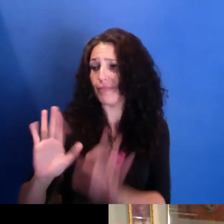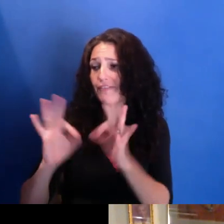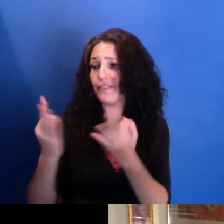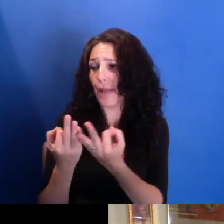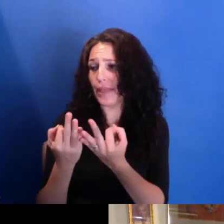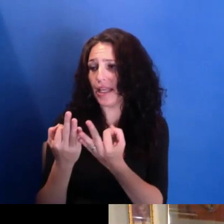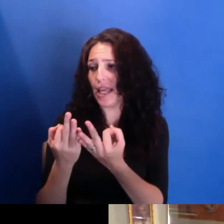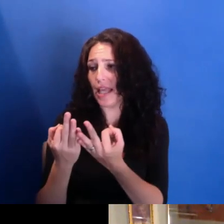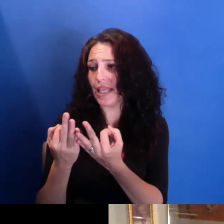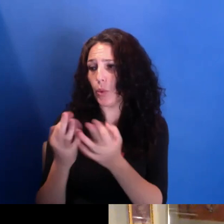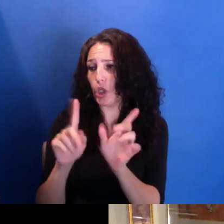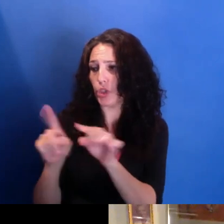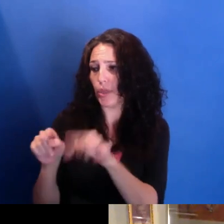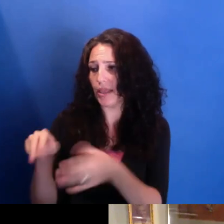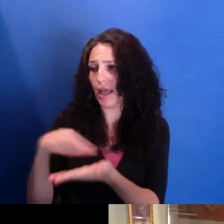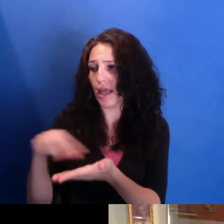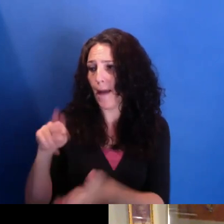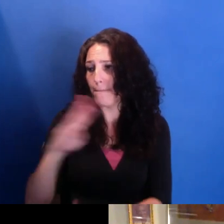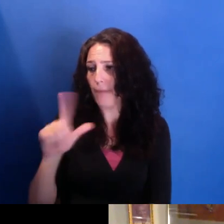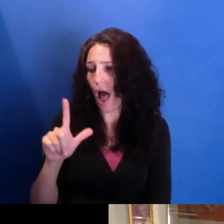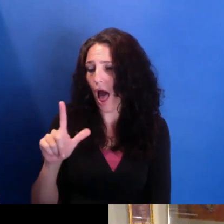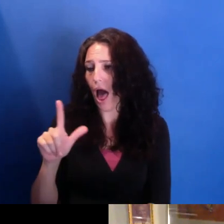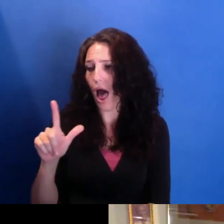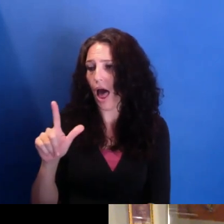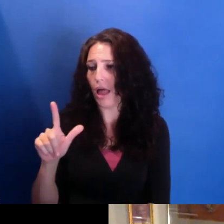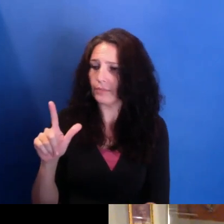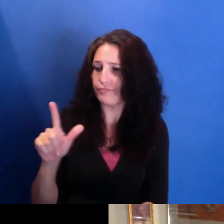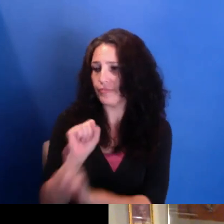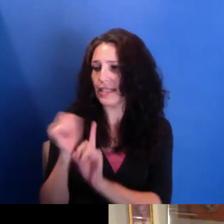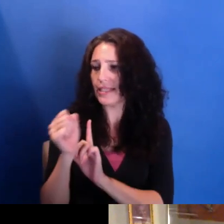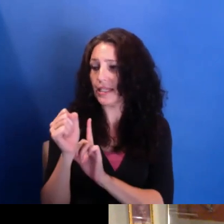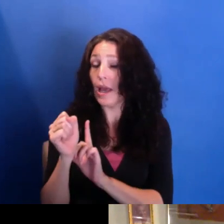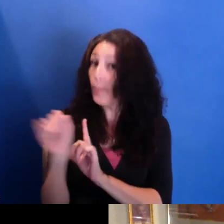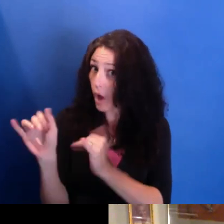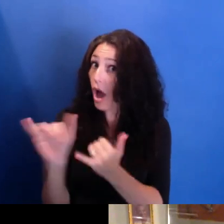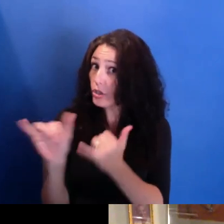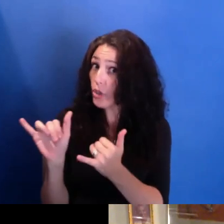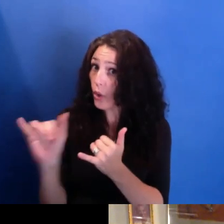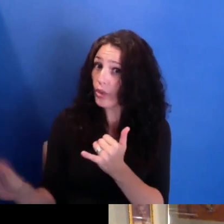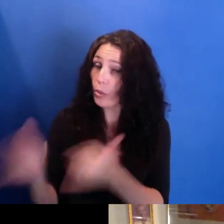they would also-- they were also social activists and would just-- would cater to needs in their communities.